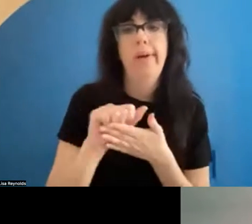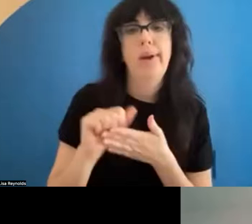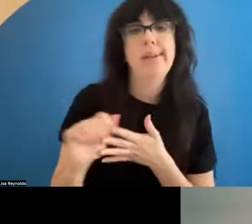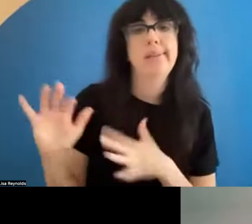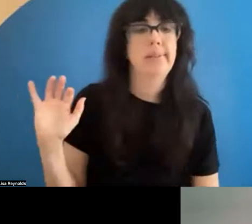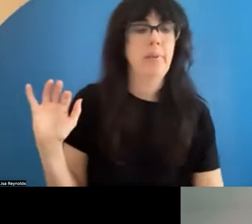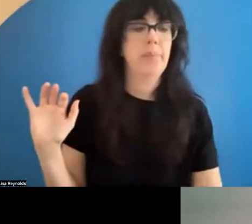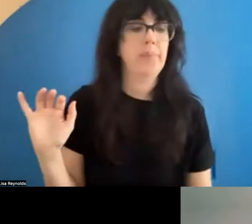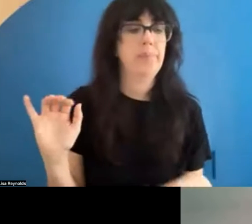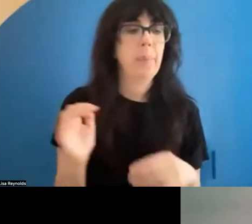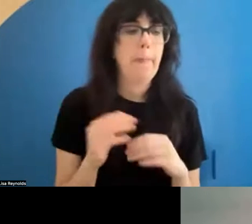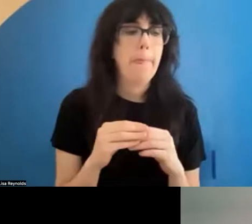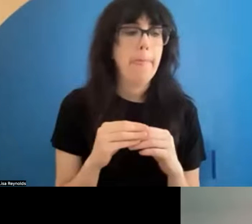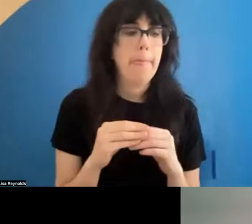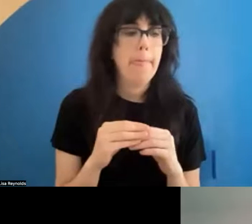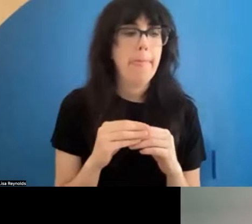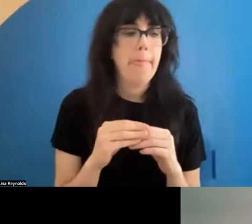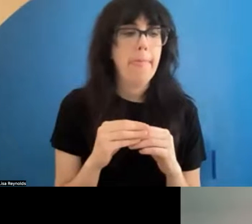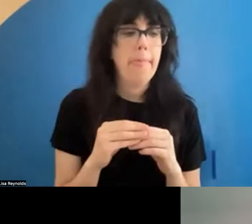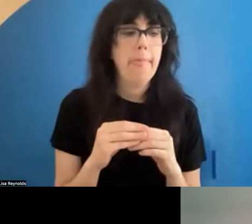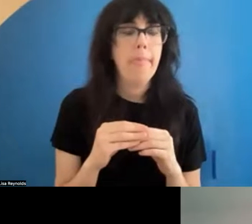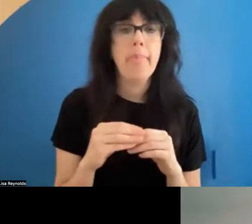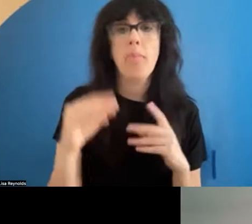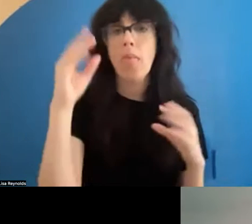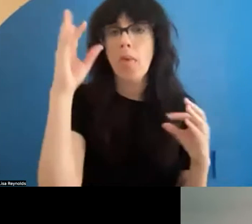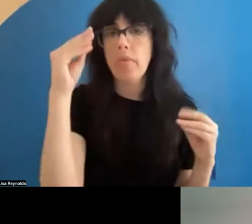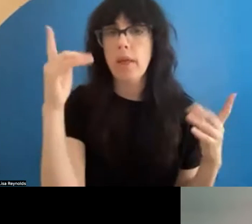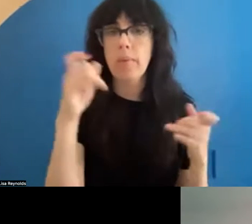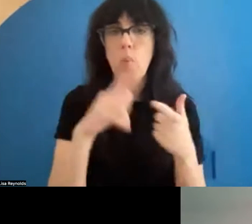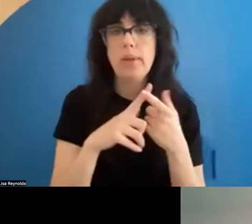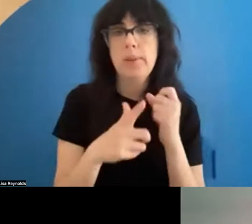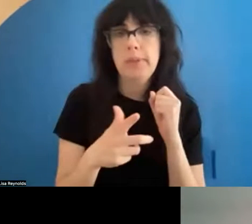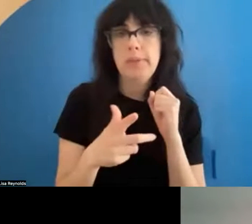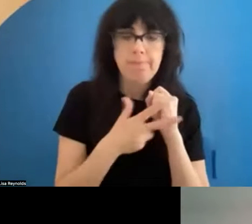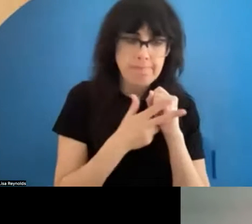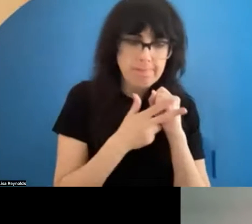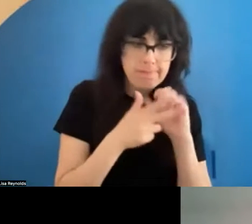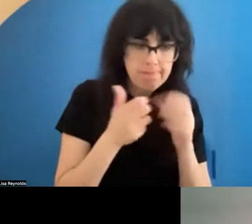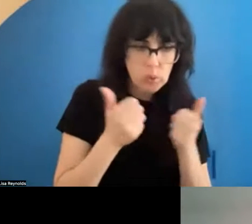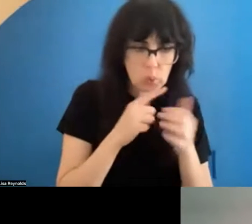or erased. As you think about what you want to be saving , also we encourage you to consider the